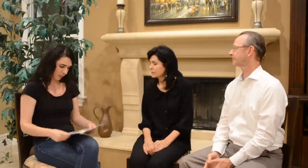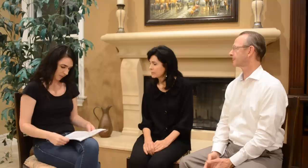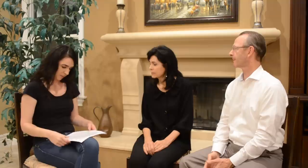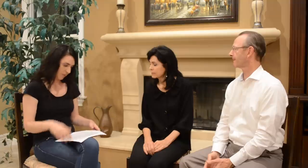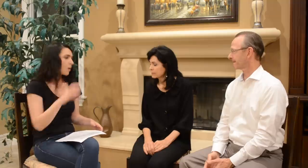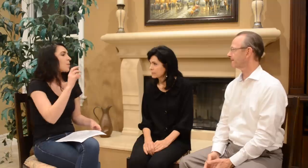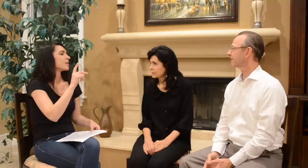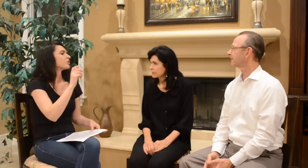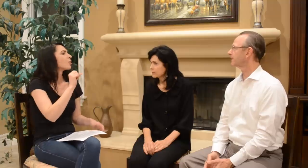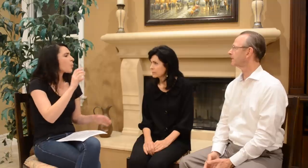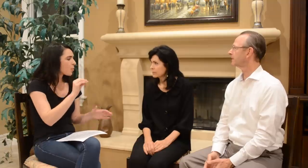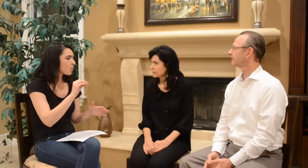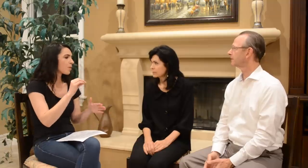Ok, so…